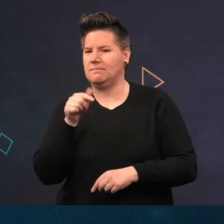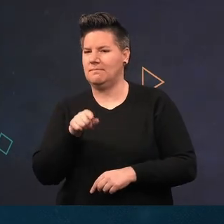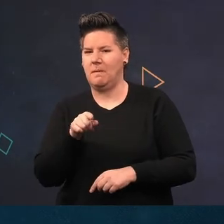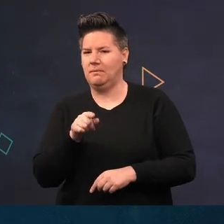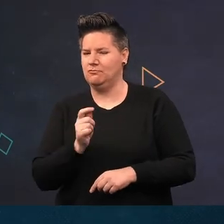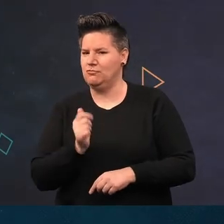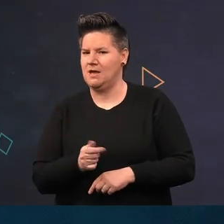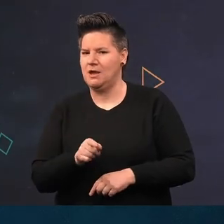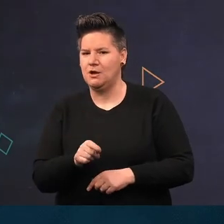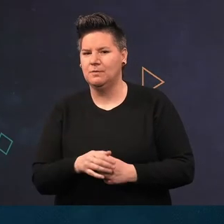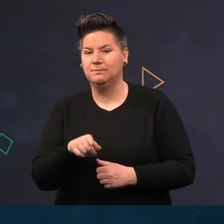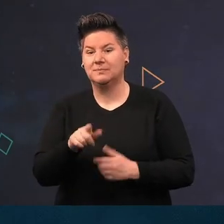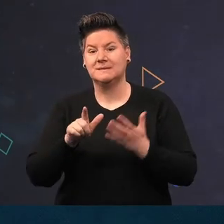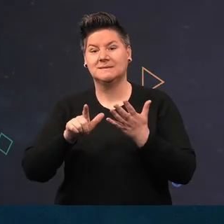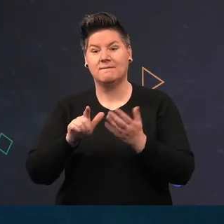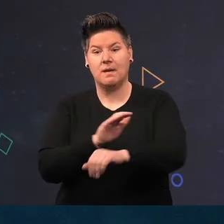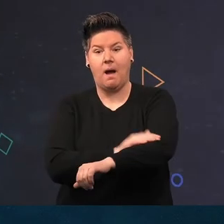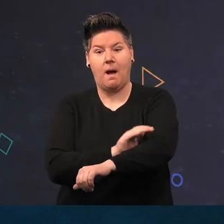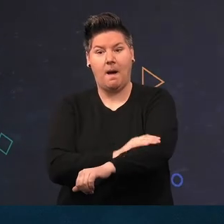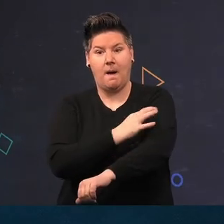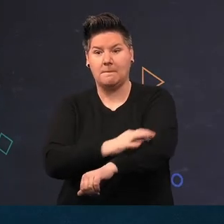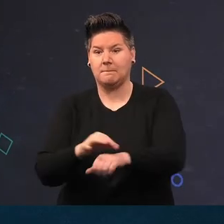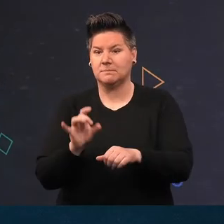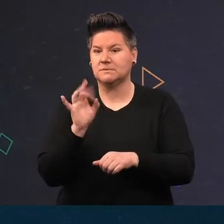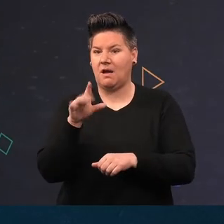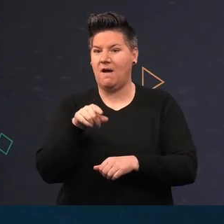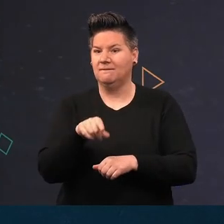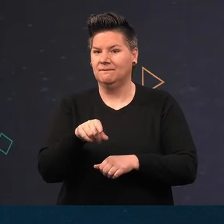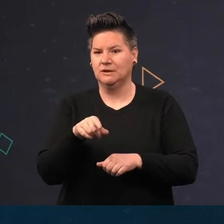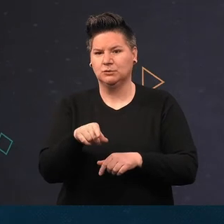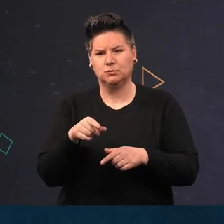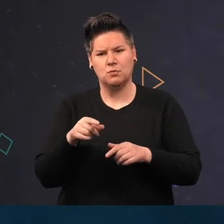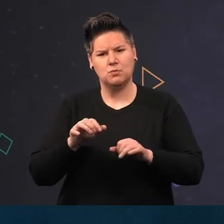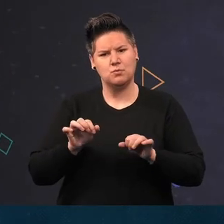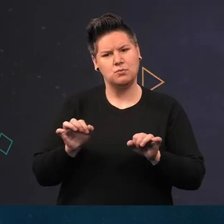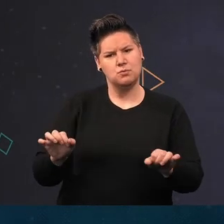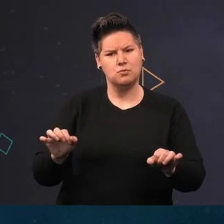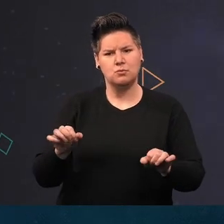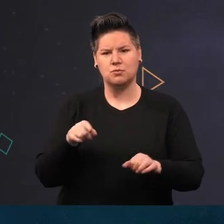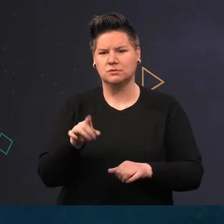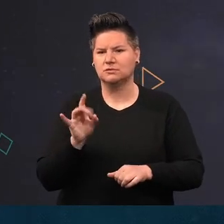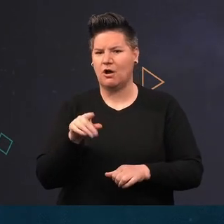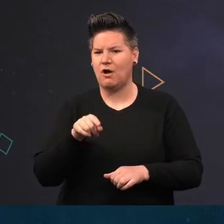but the seven armed starfish. It's a predatory starfish and eats brittlestars and starfish